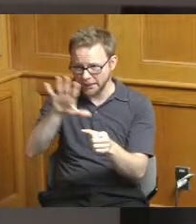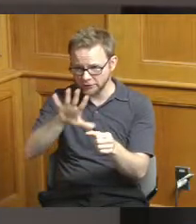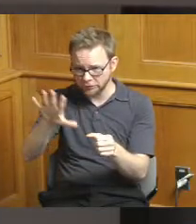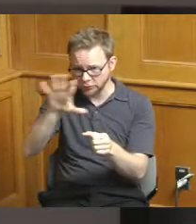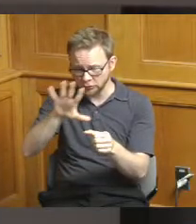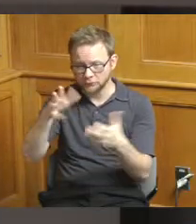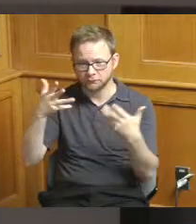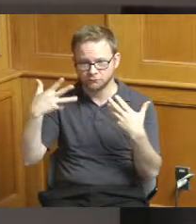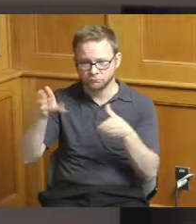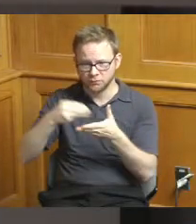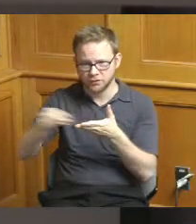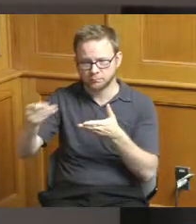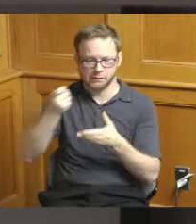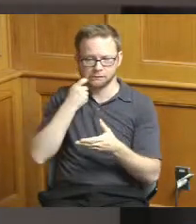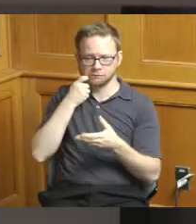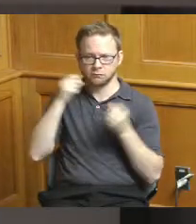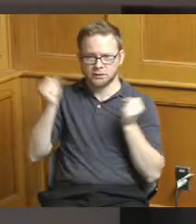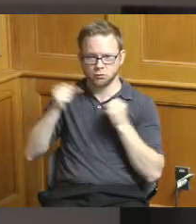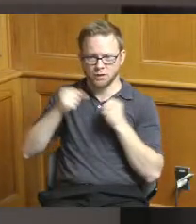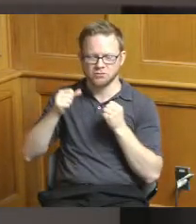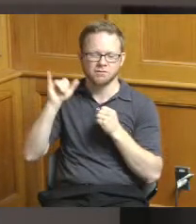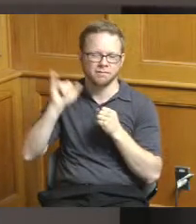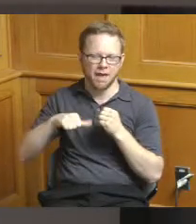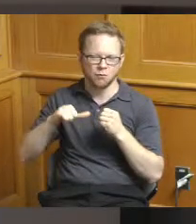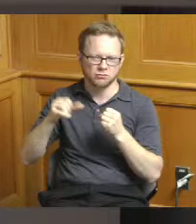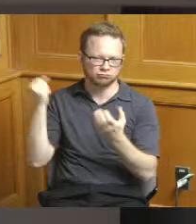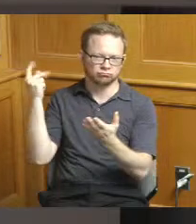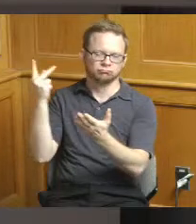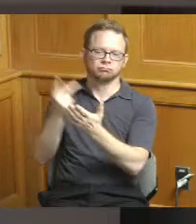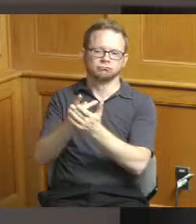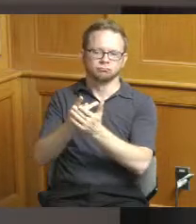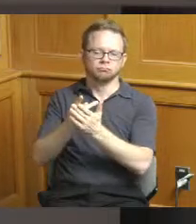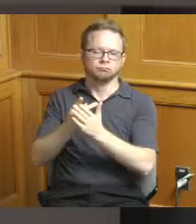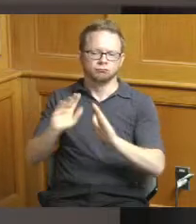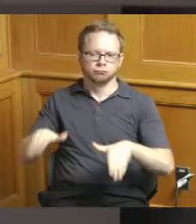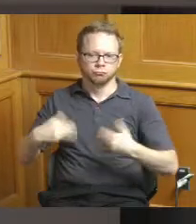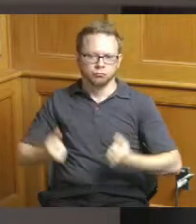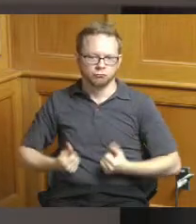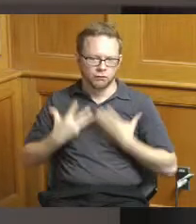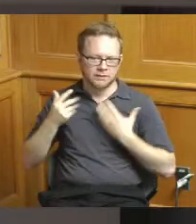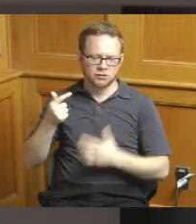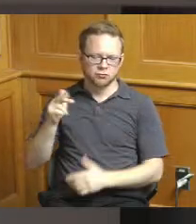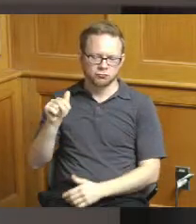just this past winter with a revitalization grant and what they're looking to do